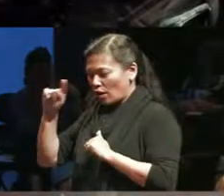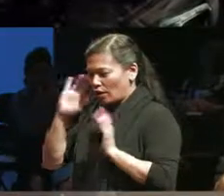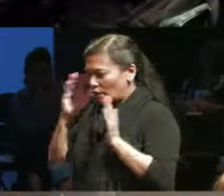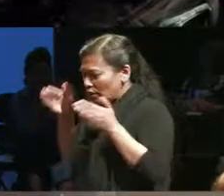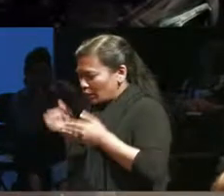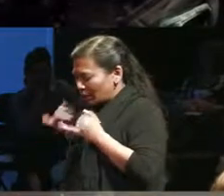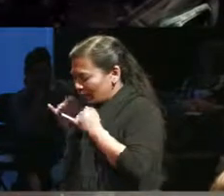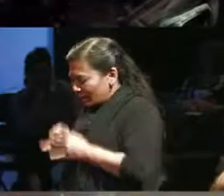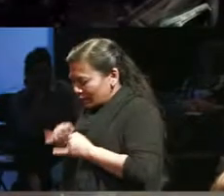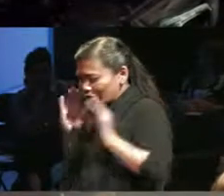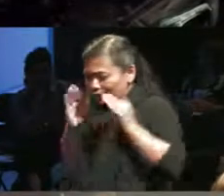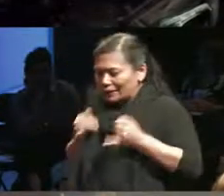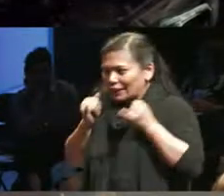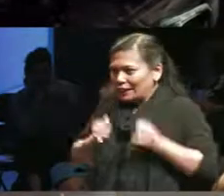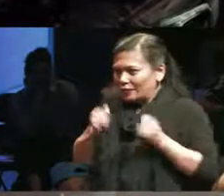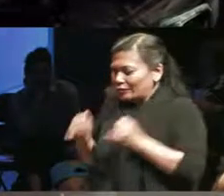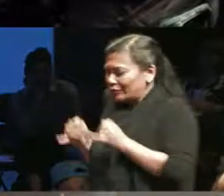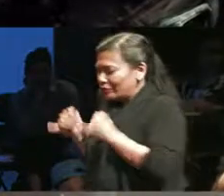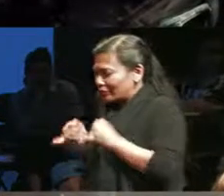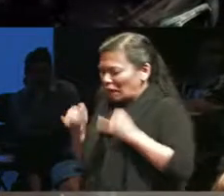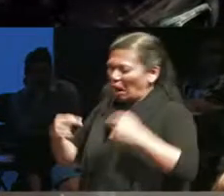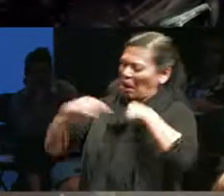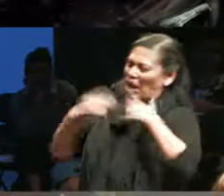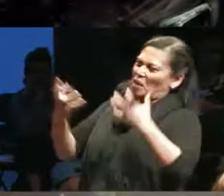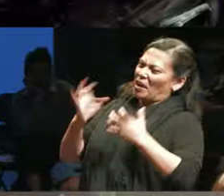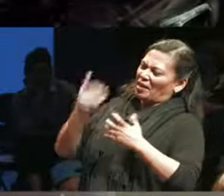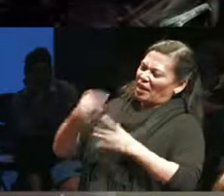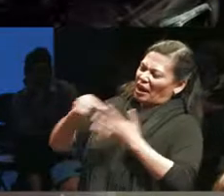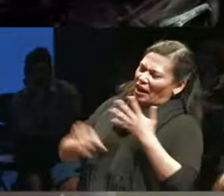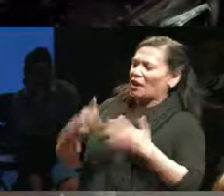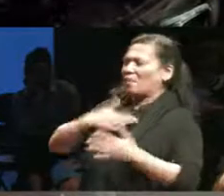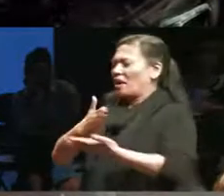sense of life you know I want this it's my right I can have it